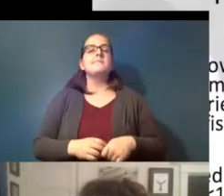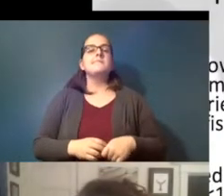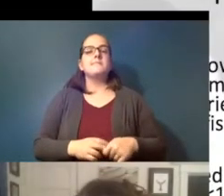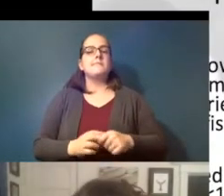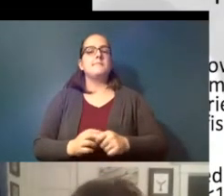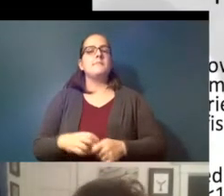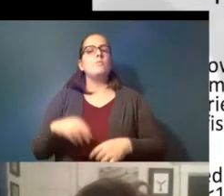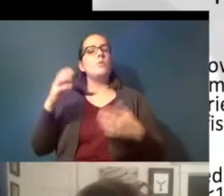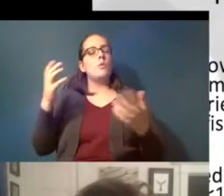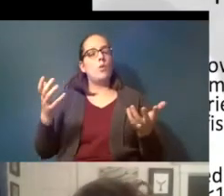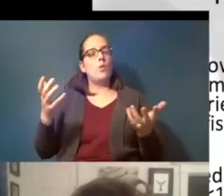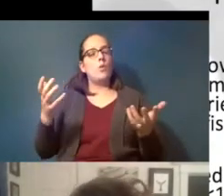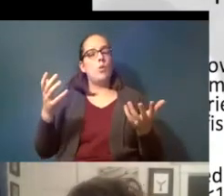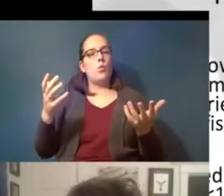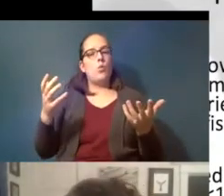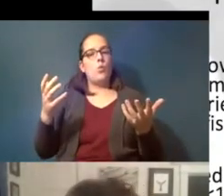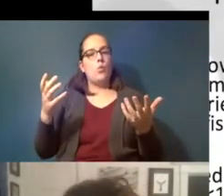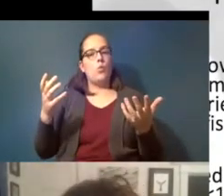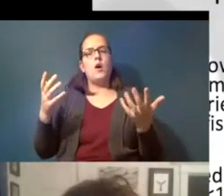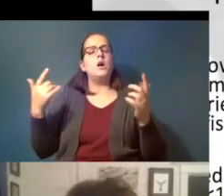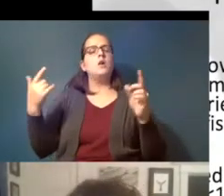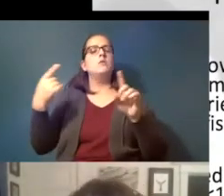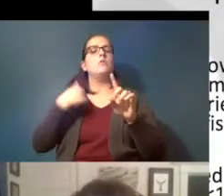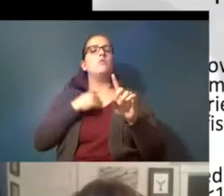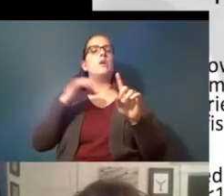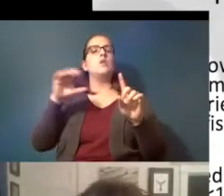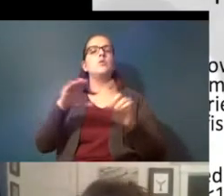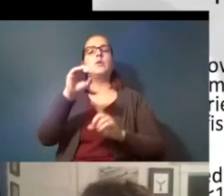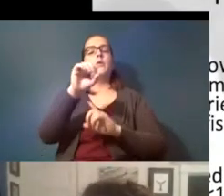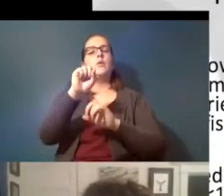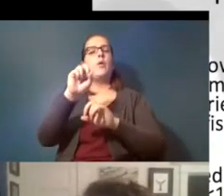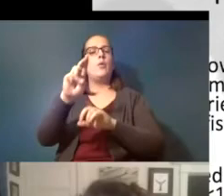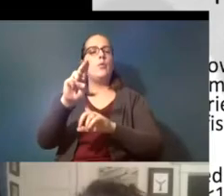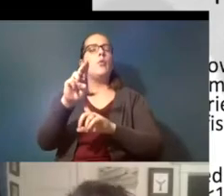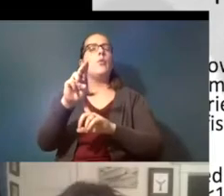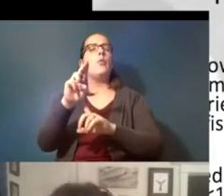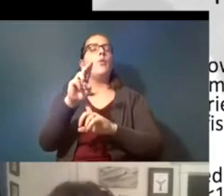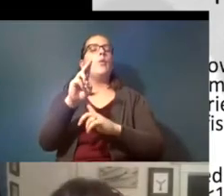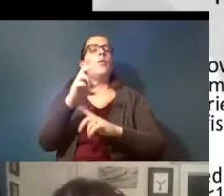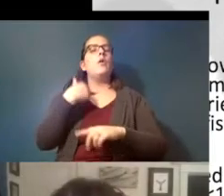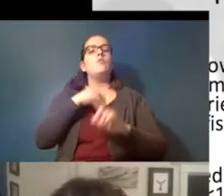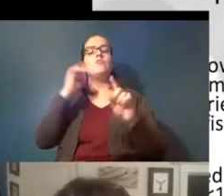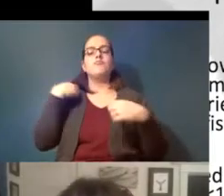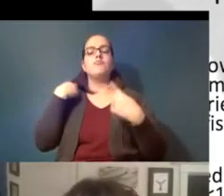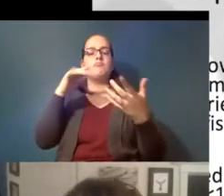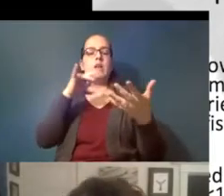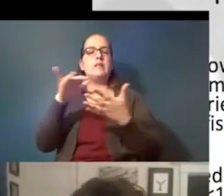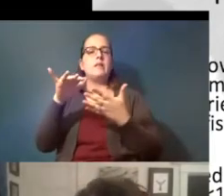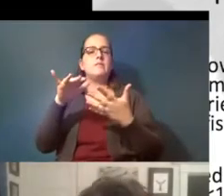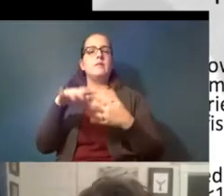so to get to what we're doing at osu um we've been studying tire wear particles